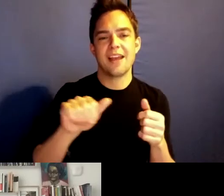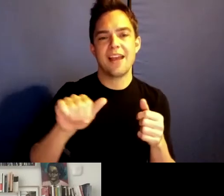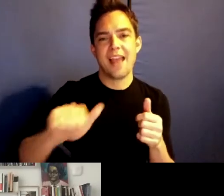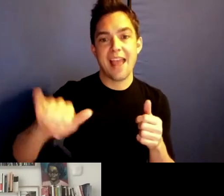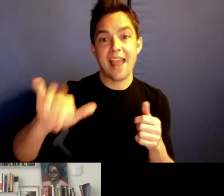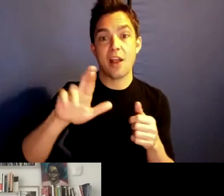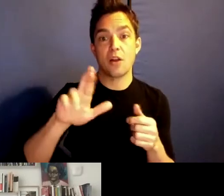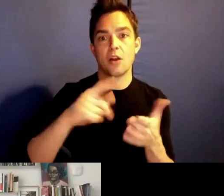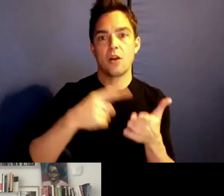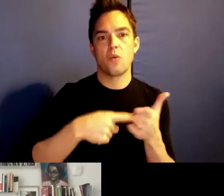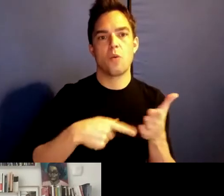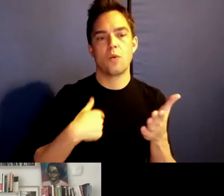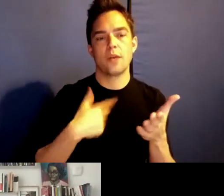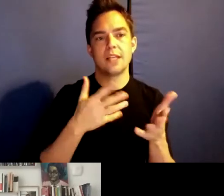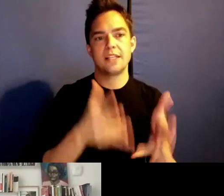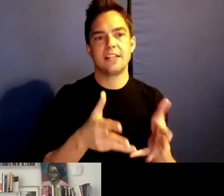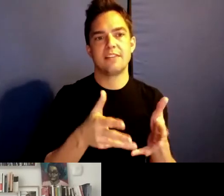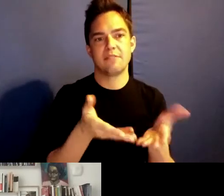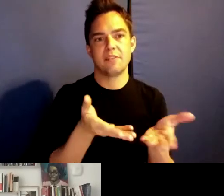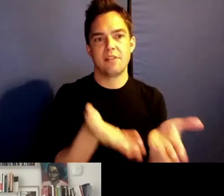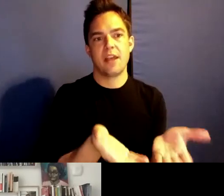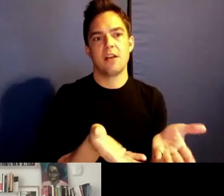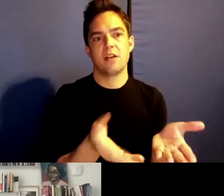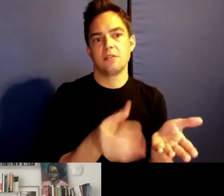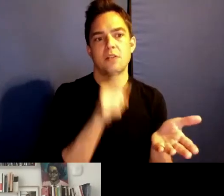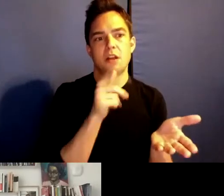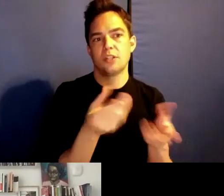of the property, but what you are thinking about and what you are showing, laying down